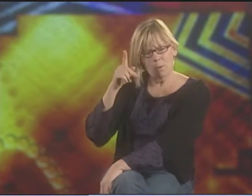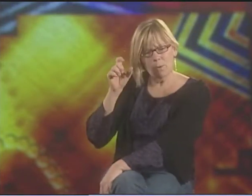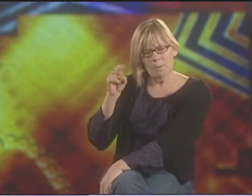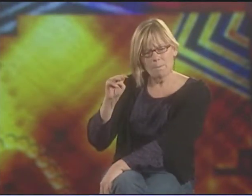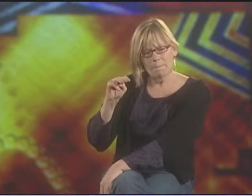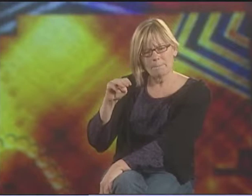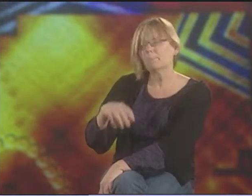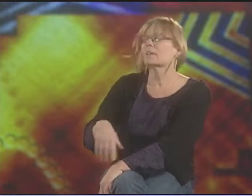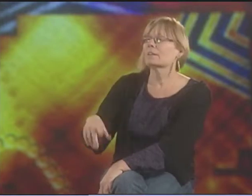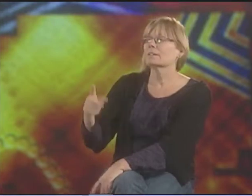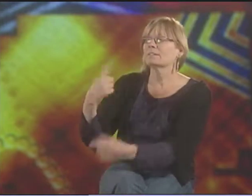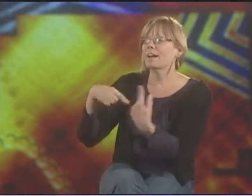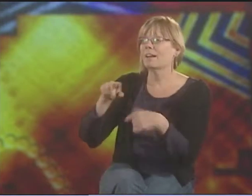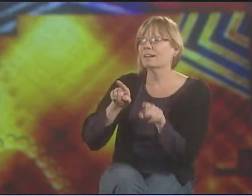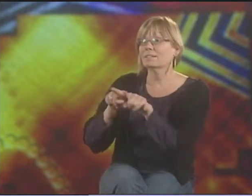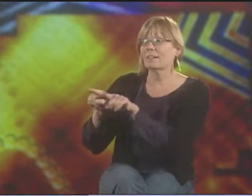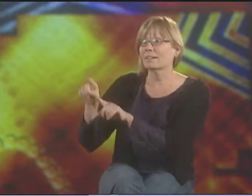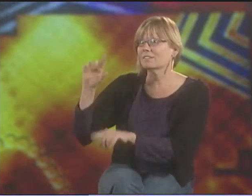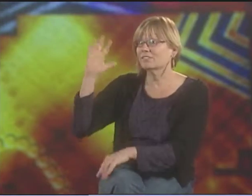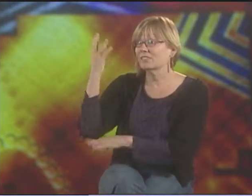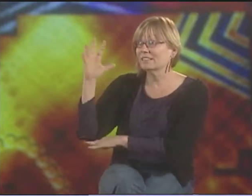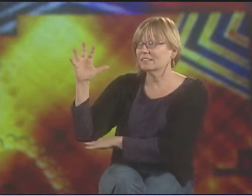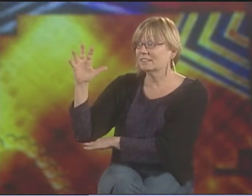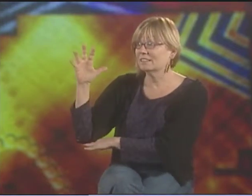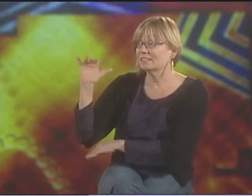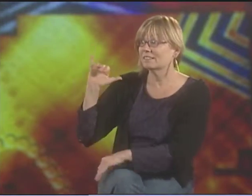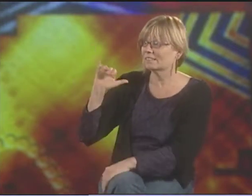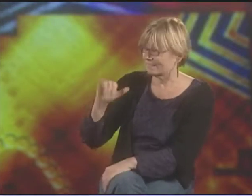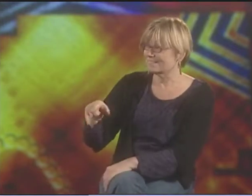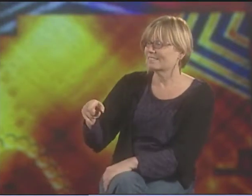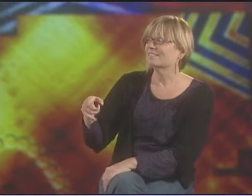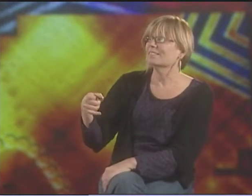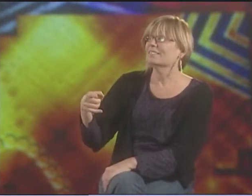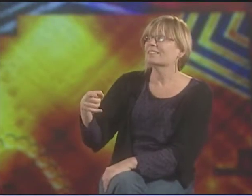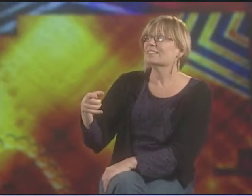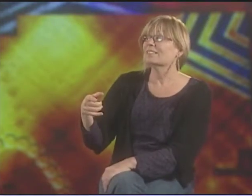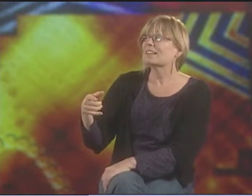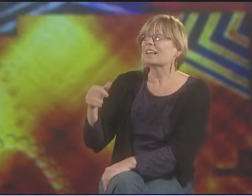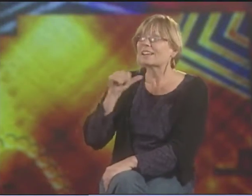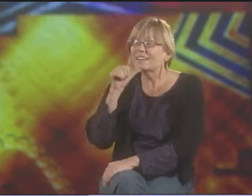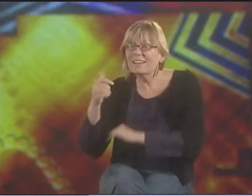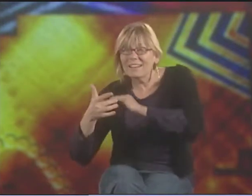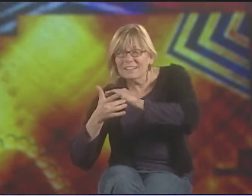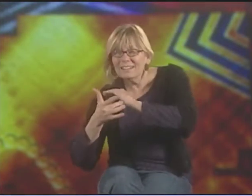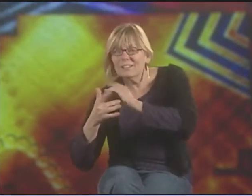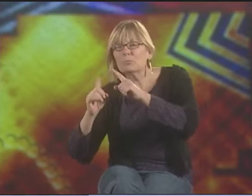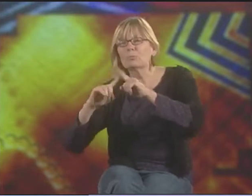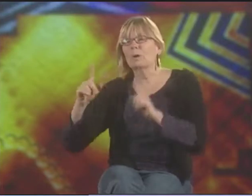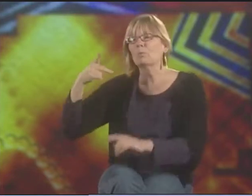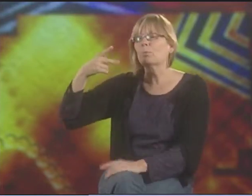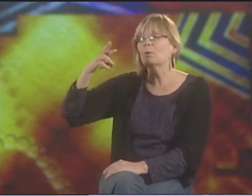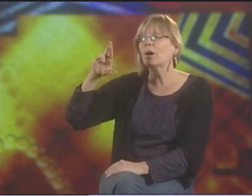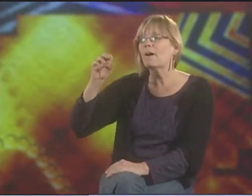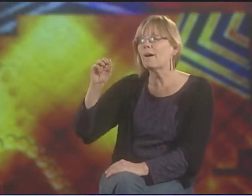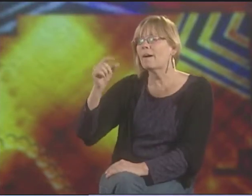I THINK ELLA'S POEM, "THE TREE," IT'S NOT ABOUT TECHNOLOGY,